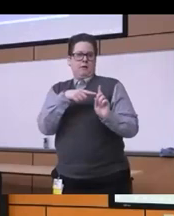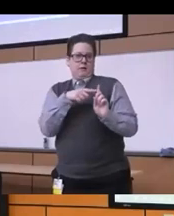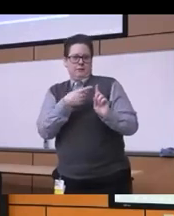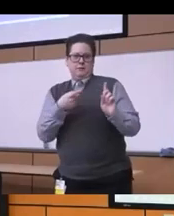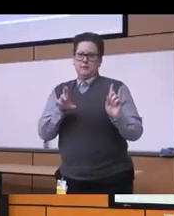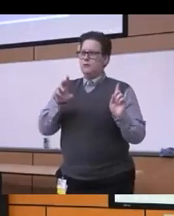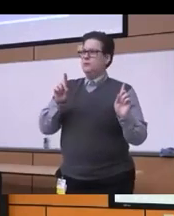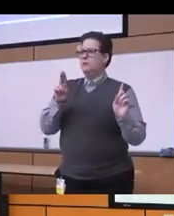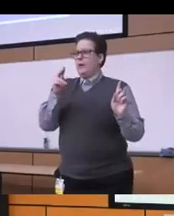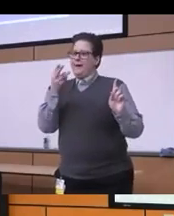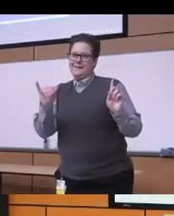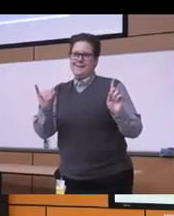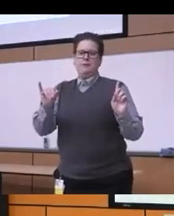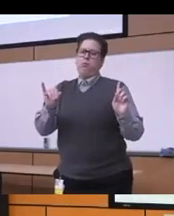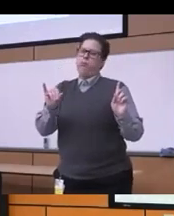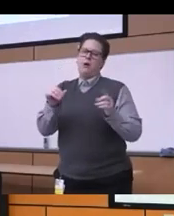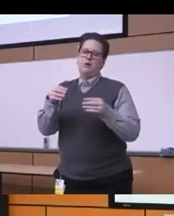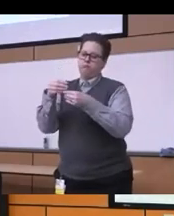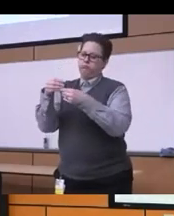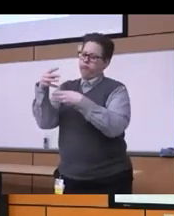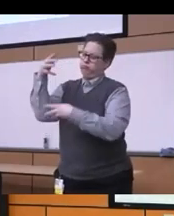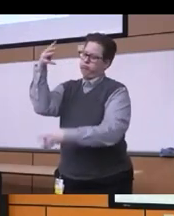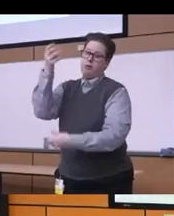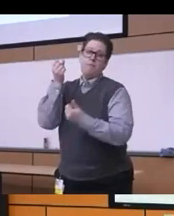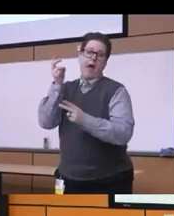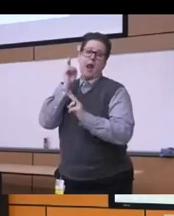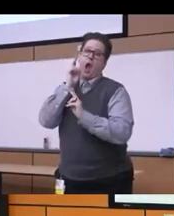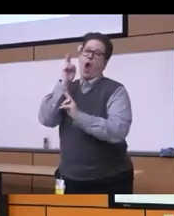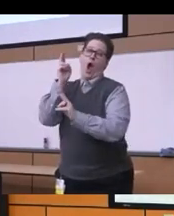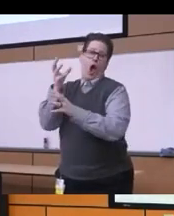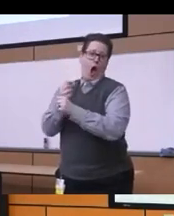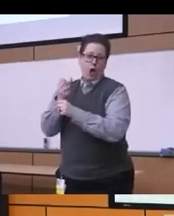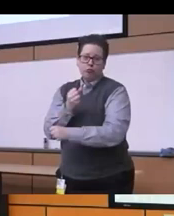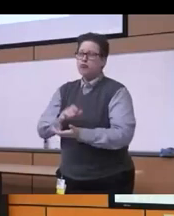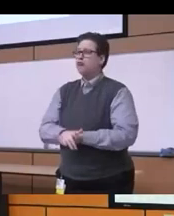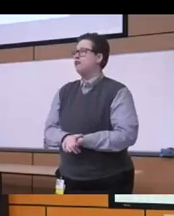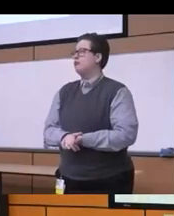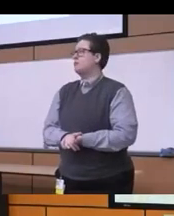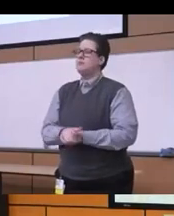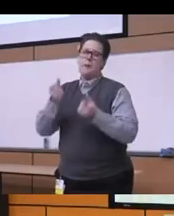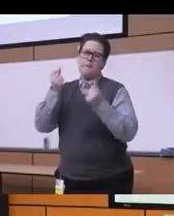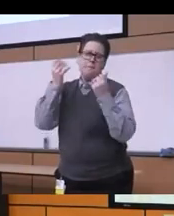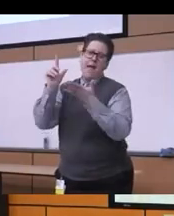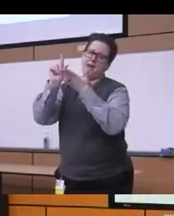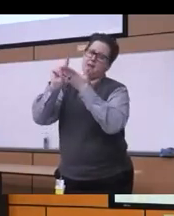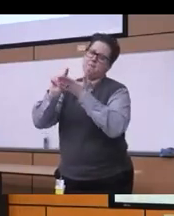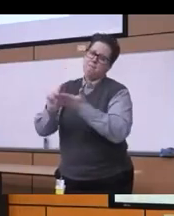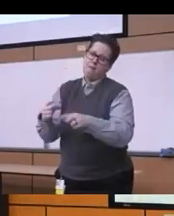a long list of honors and long list of Publications both in terms of